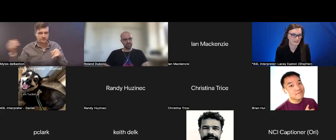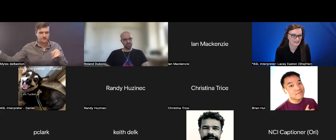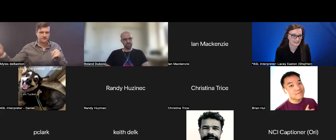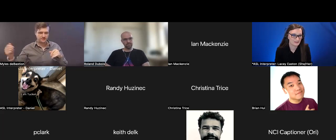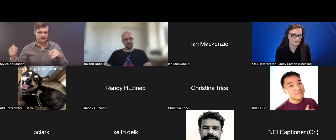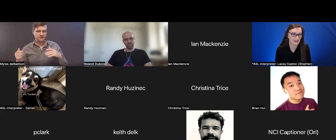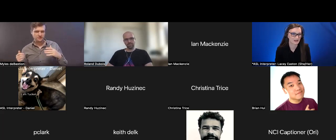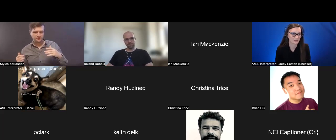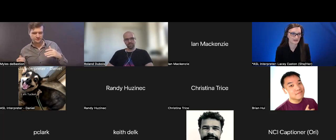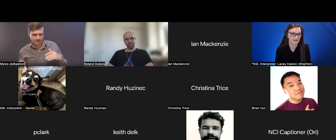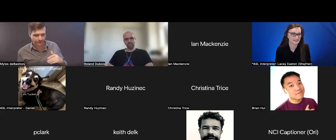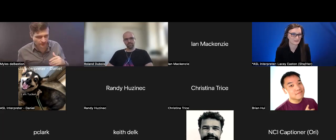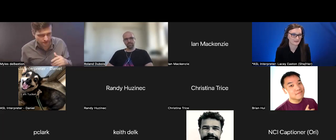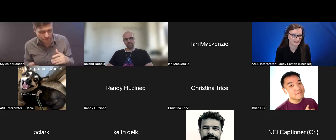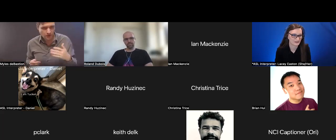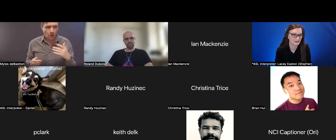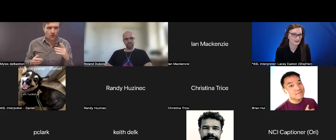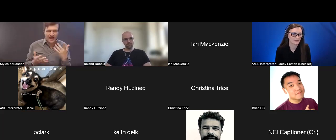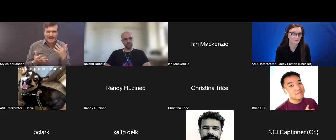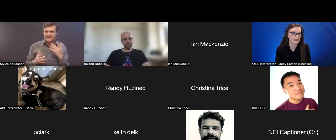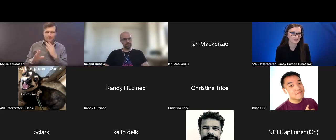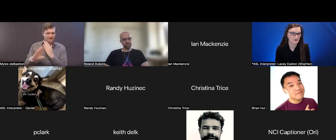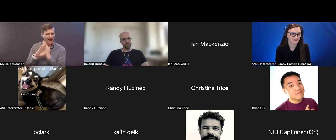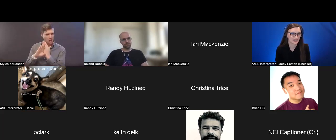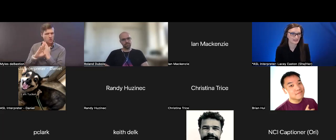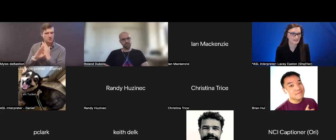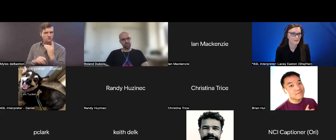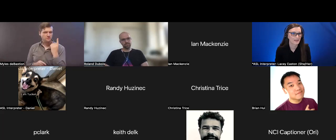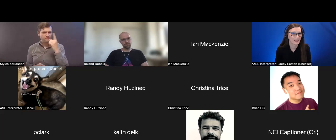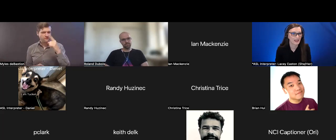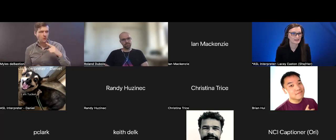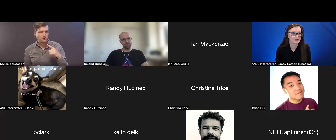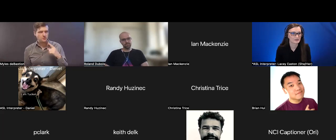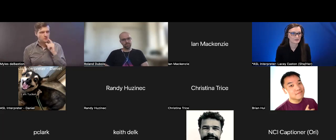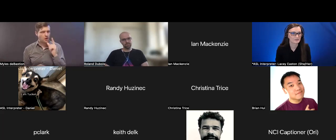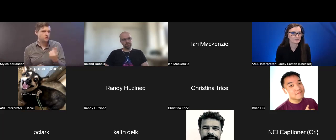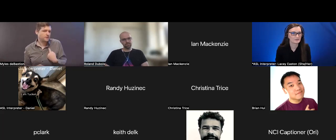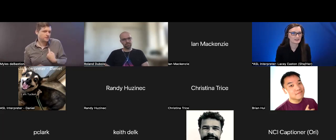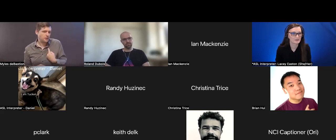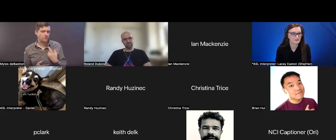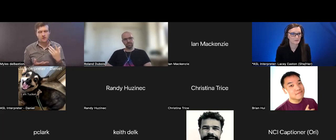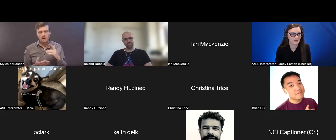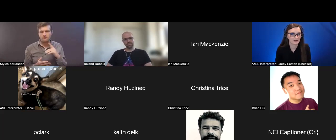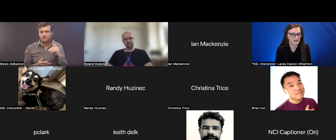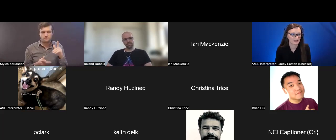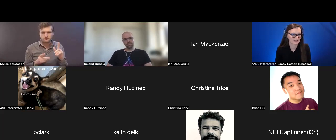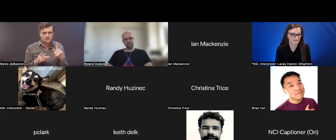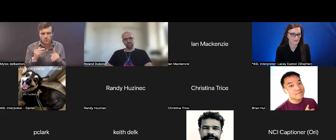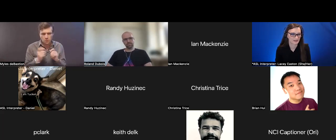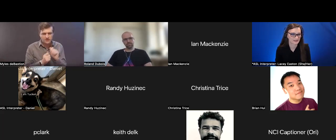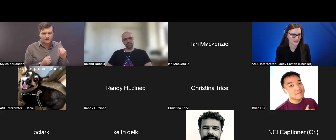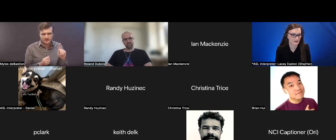team and a coordinating team leader for each project. And in terms of barriers, for myself,